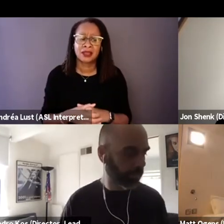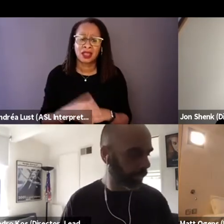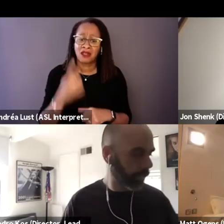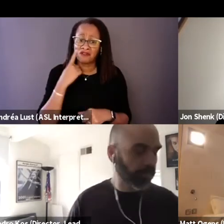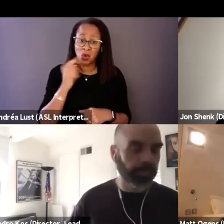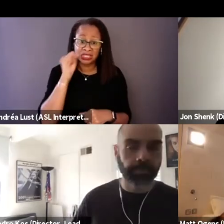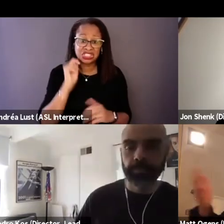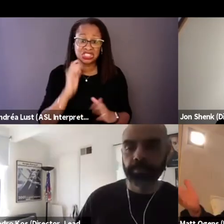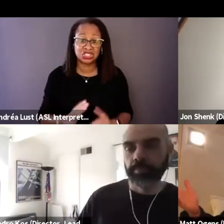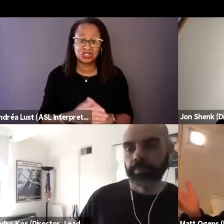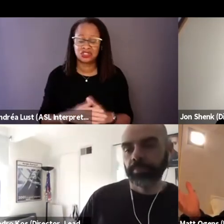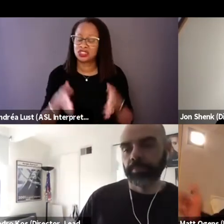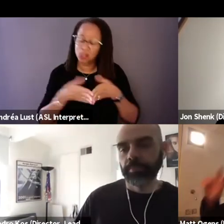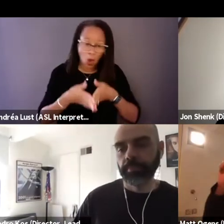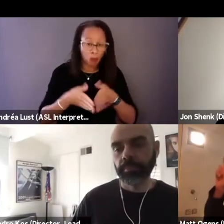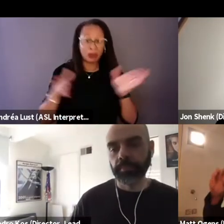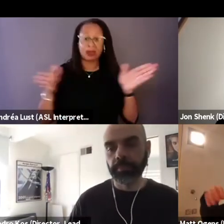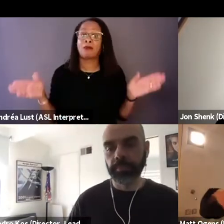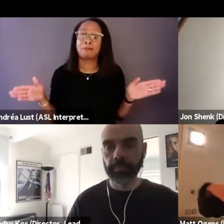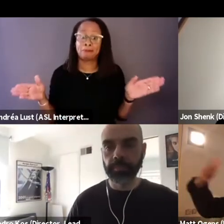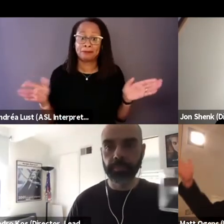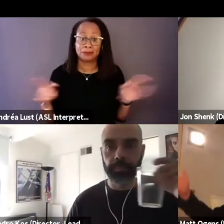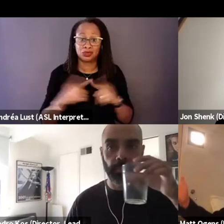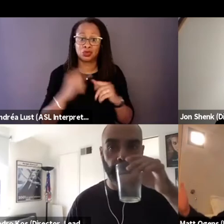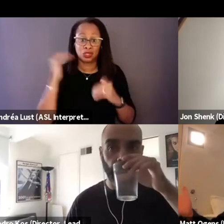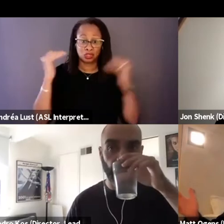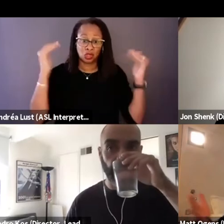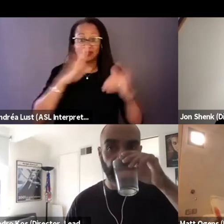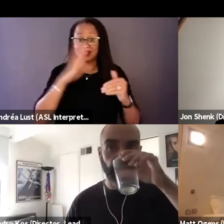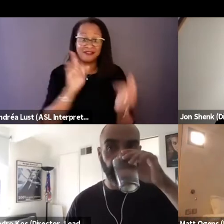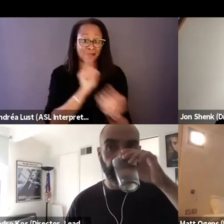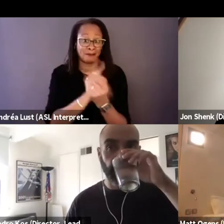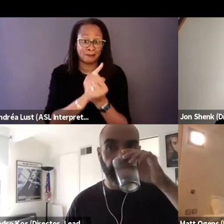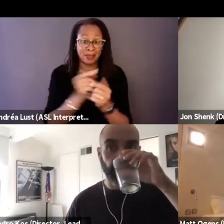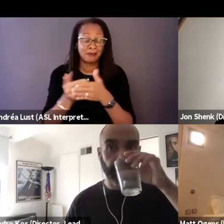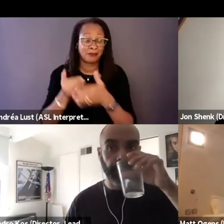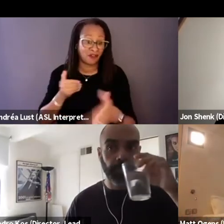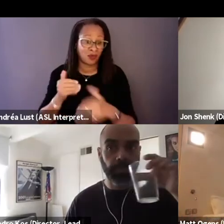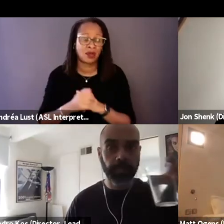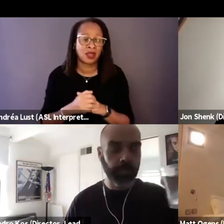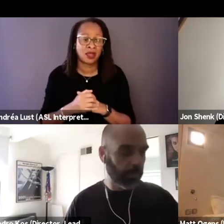just opening up to an adult that they've never met before, but now it was pretty quick.